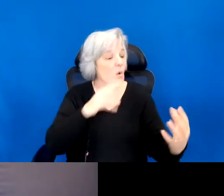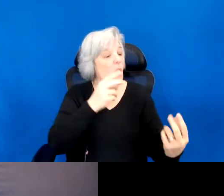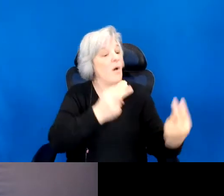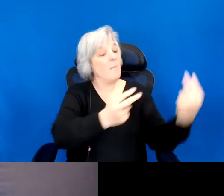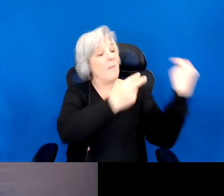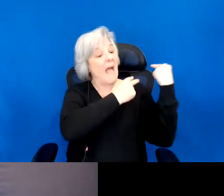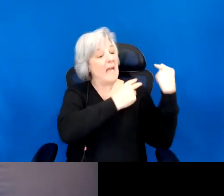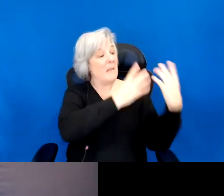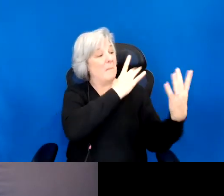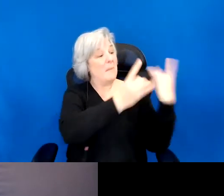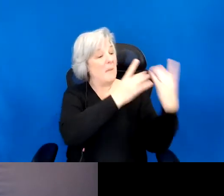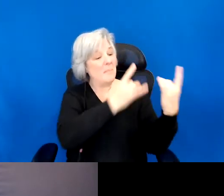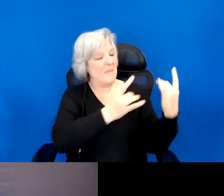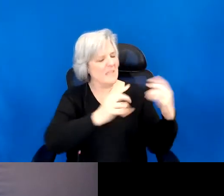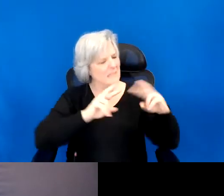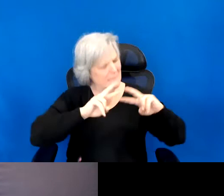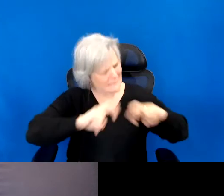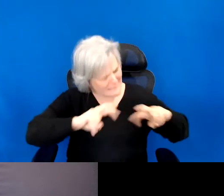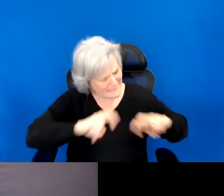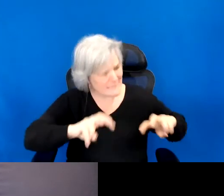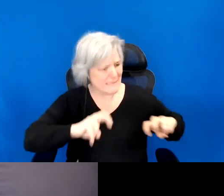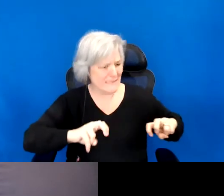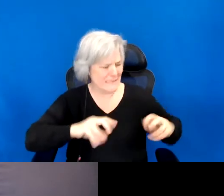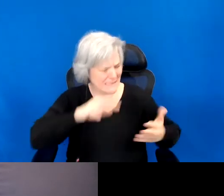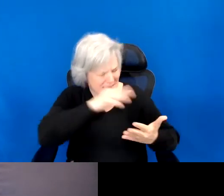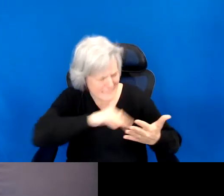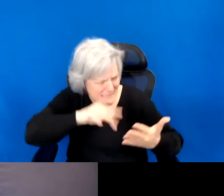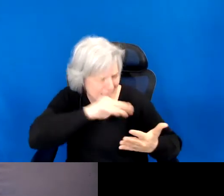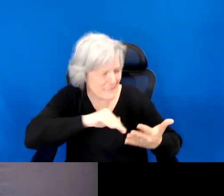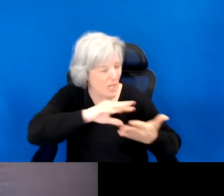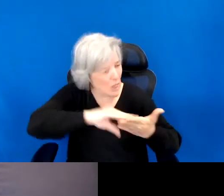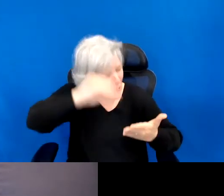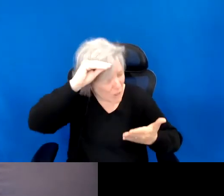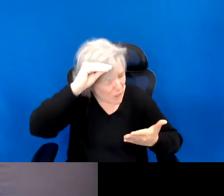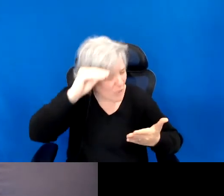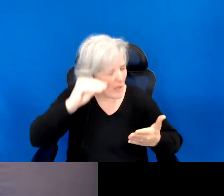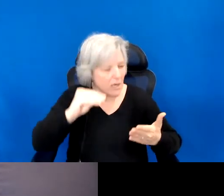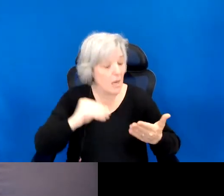studied and selected. You'll need to read beyond the official archives